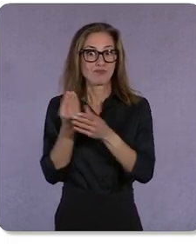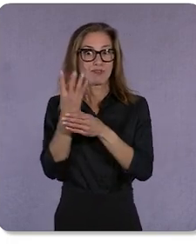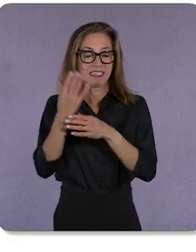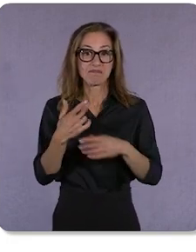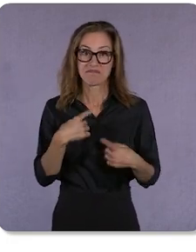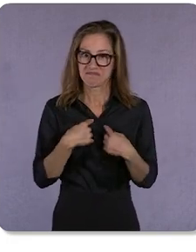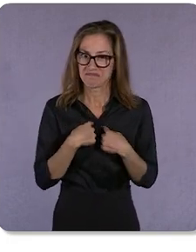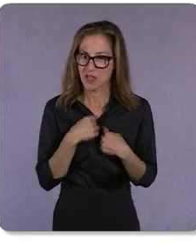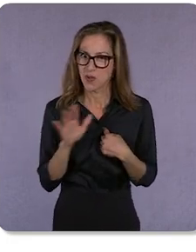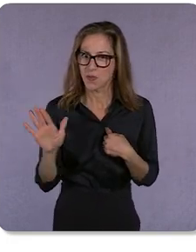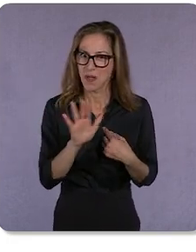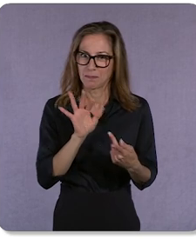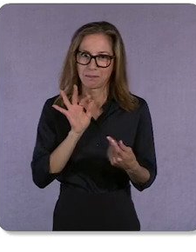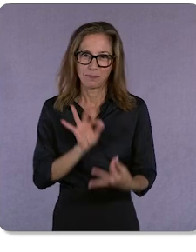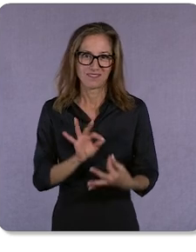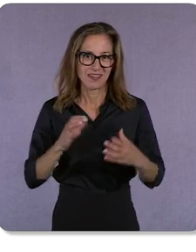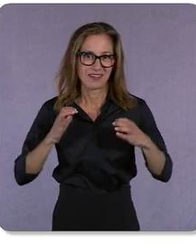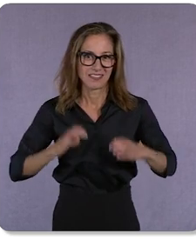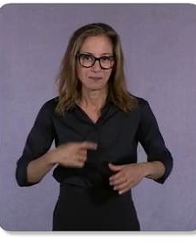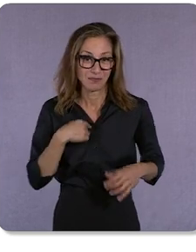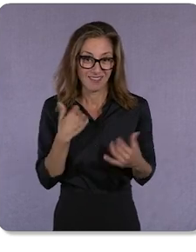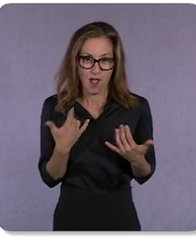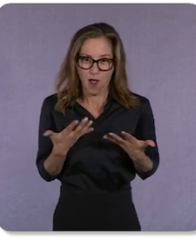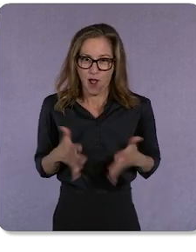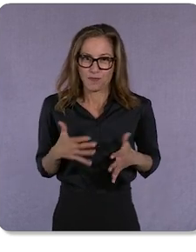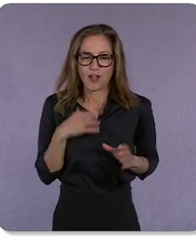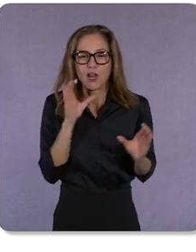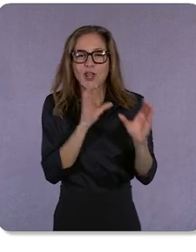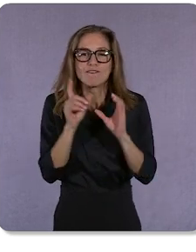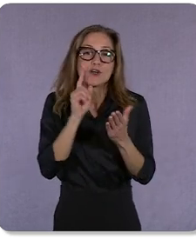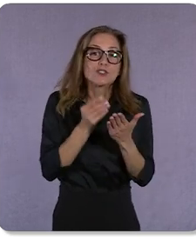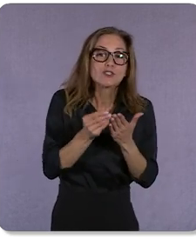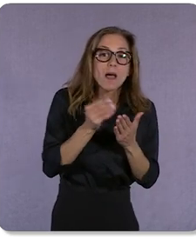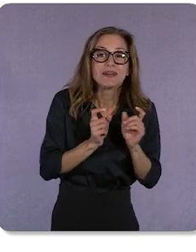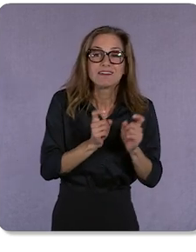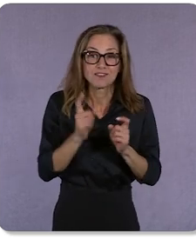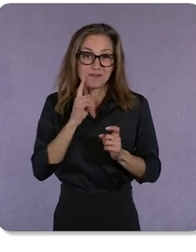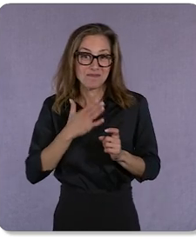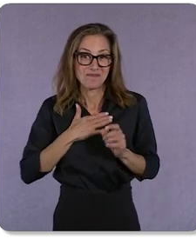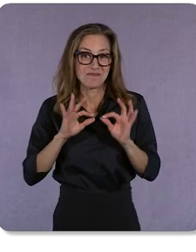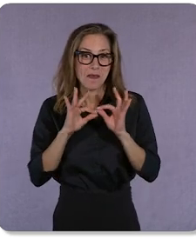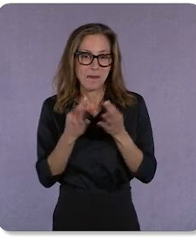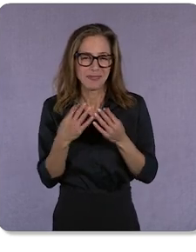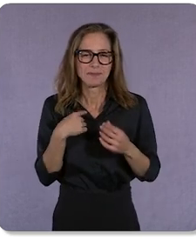I’m already holiday shopping for my family. In fact, I’m on the hunt for the perfect snowboard